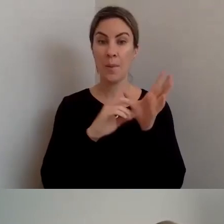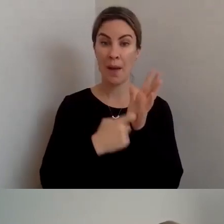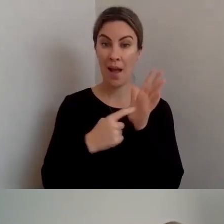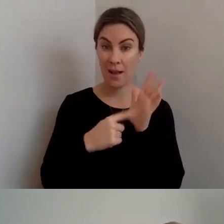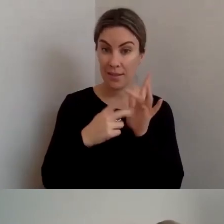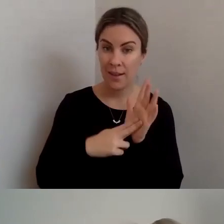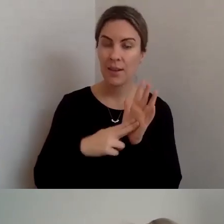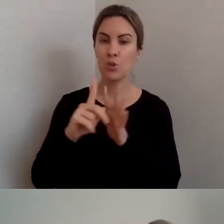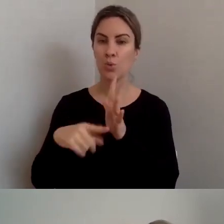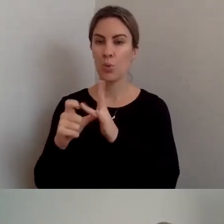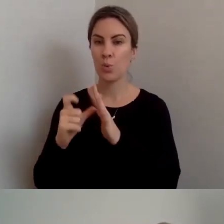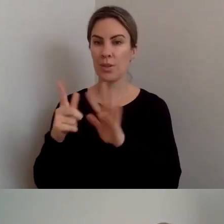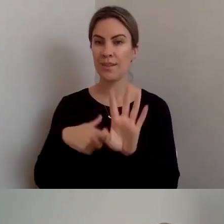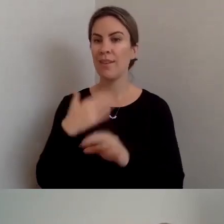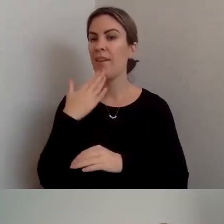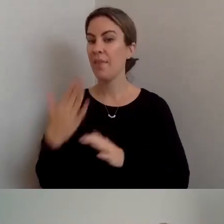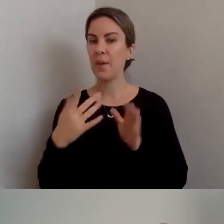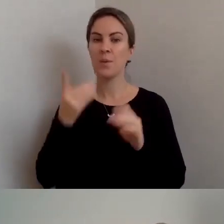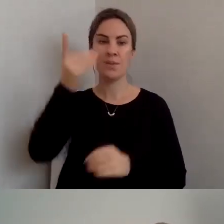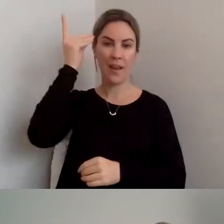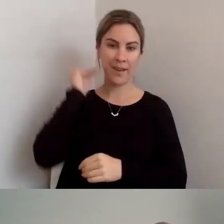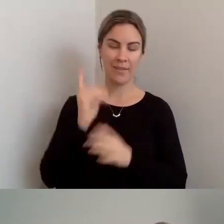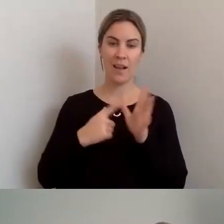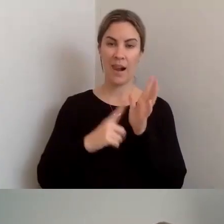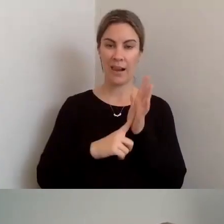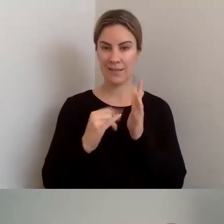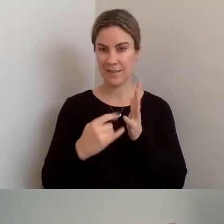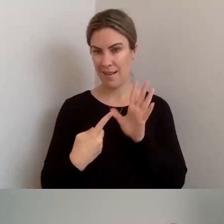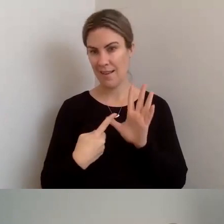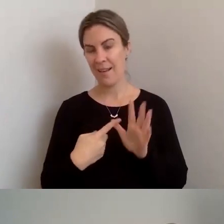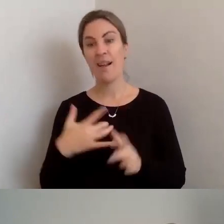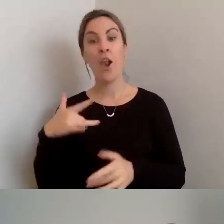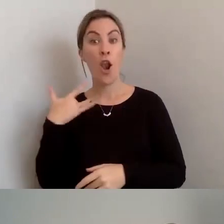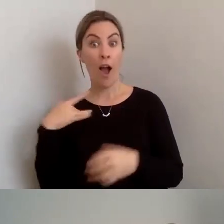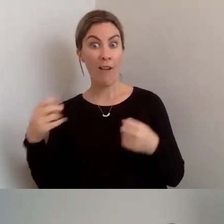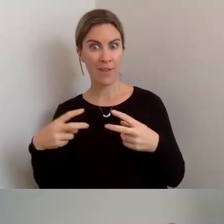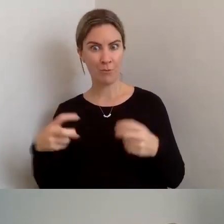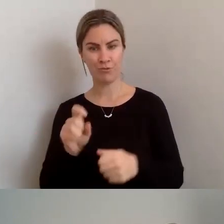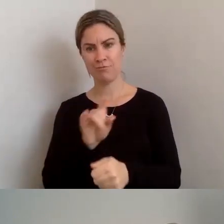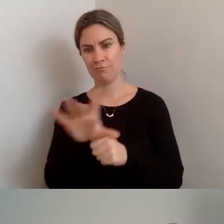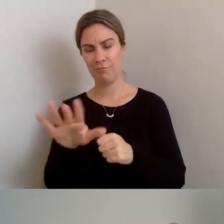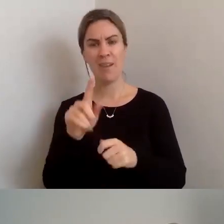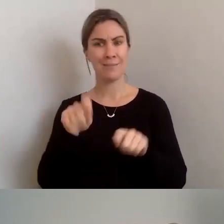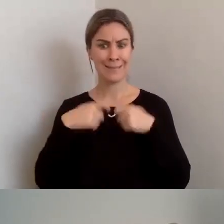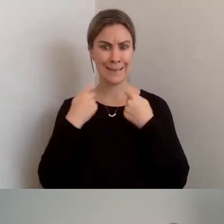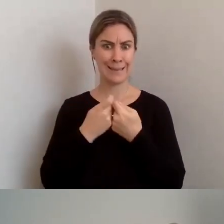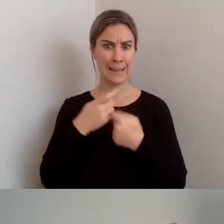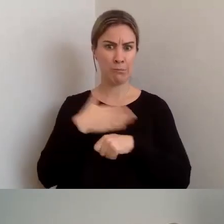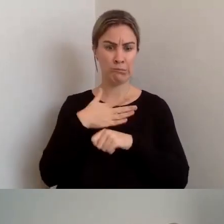David and Alisa, our live captioner, my wonderful team behind the scenes, and of course all of you for joining us.